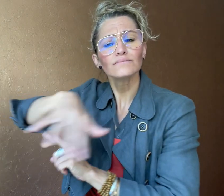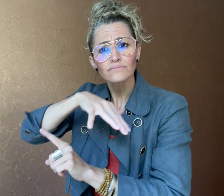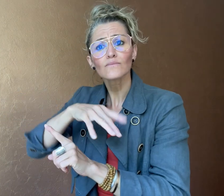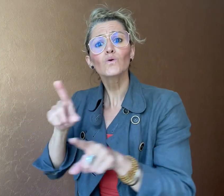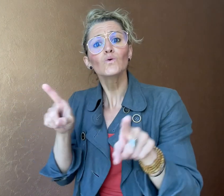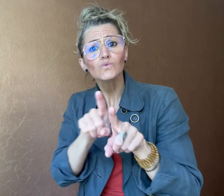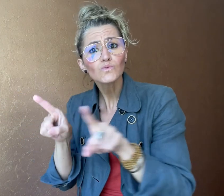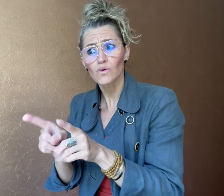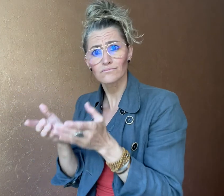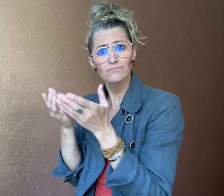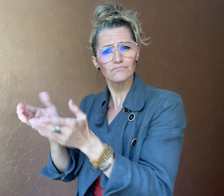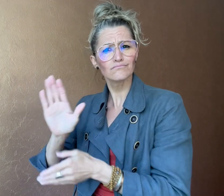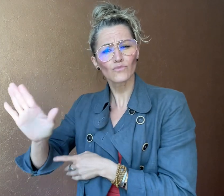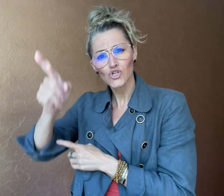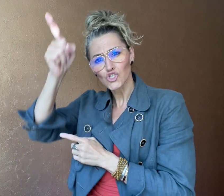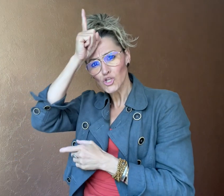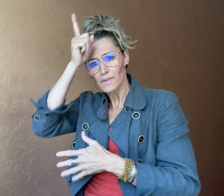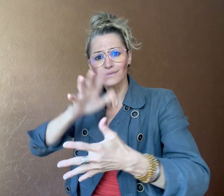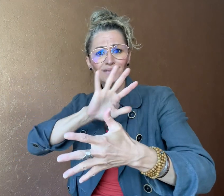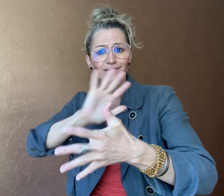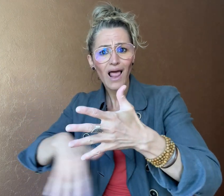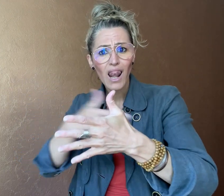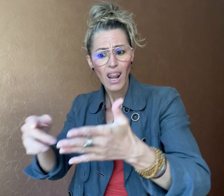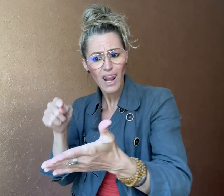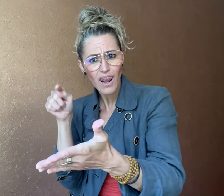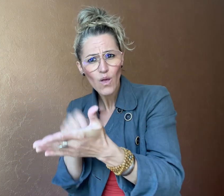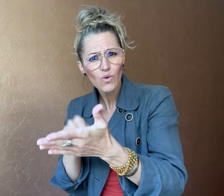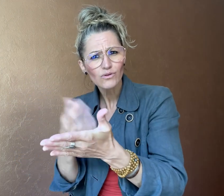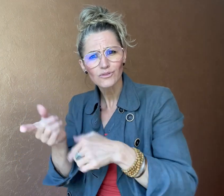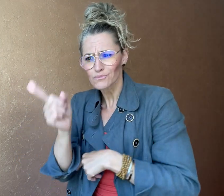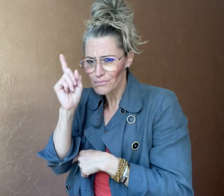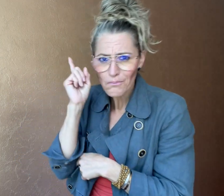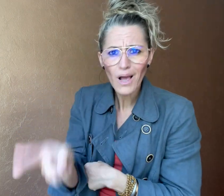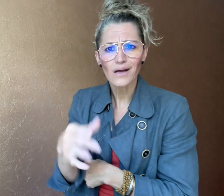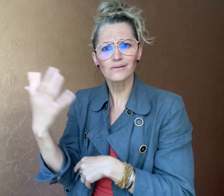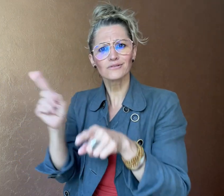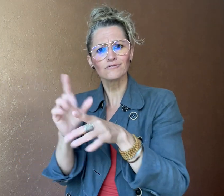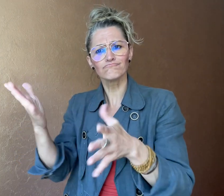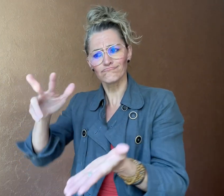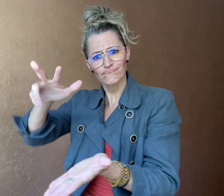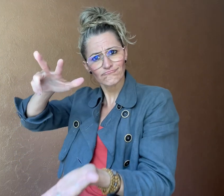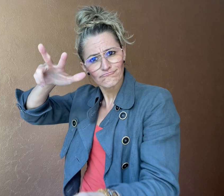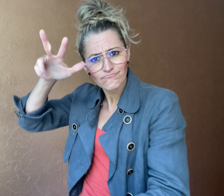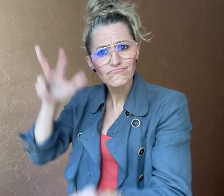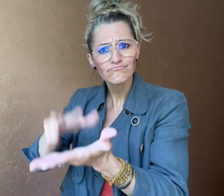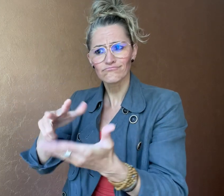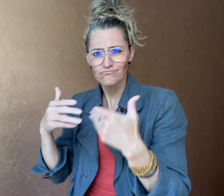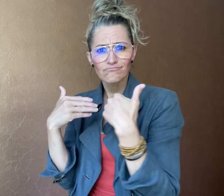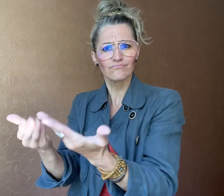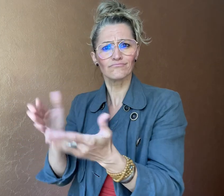should receive equal participation in society and that